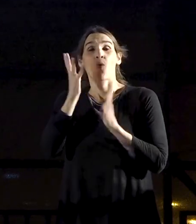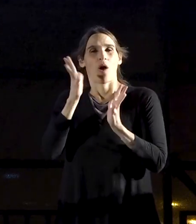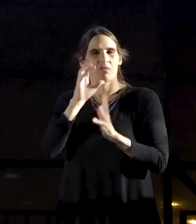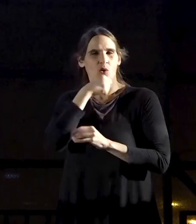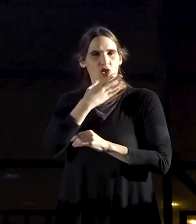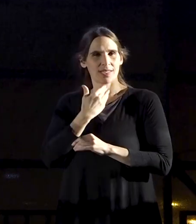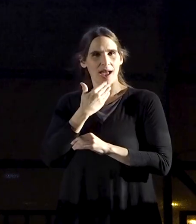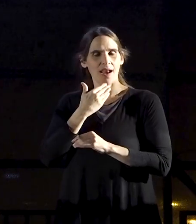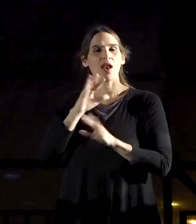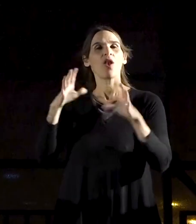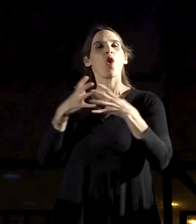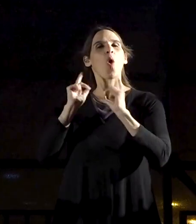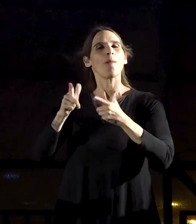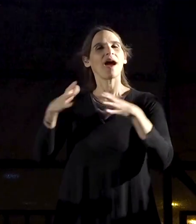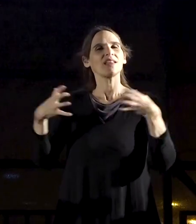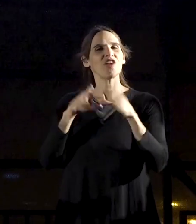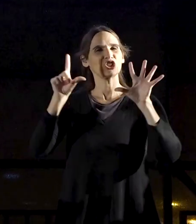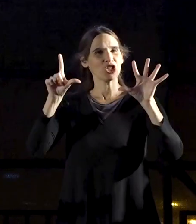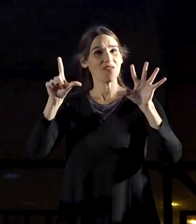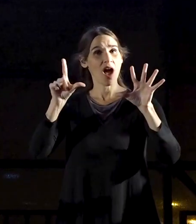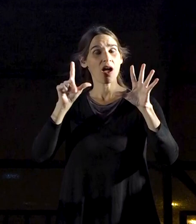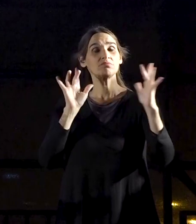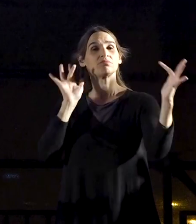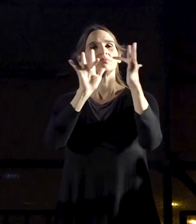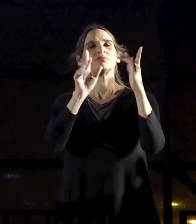7th Division soldiers stood in front of the Syrian army.